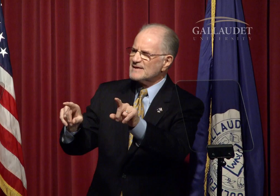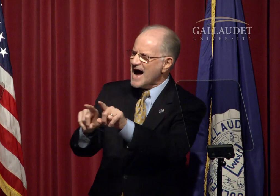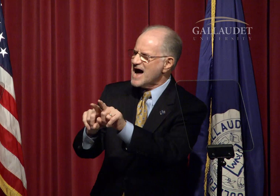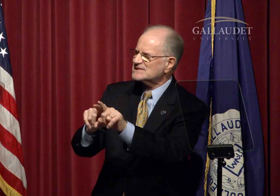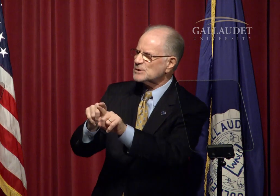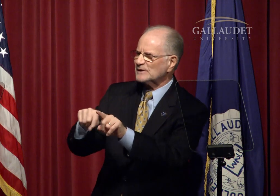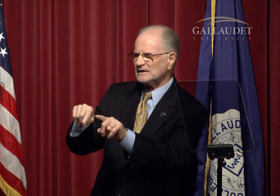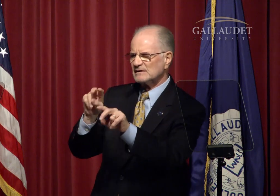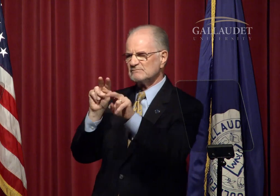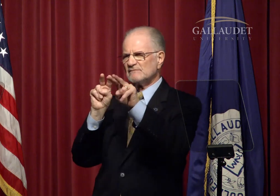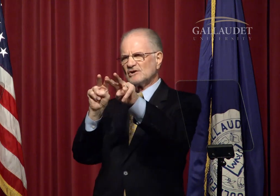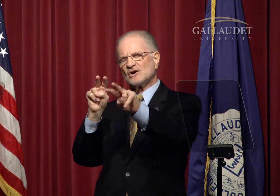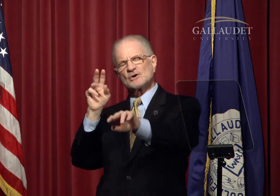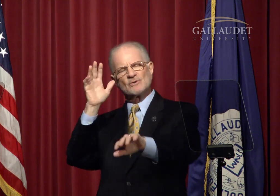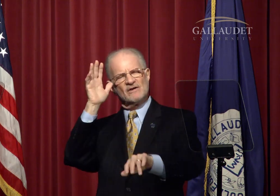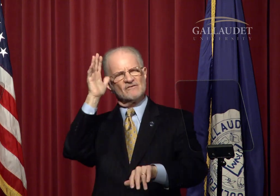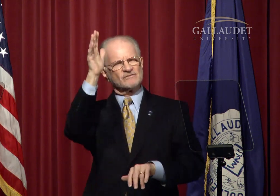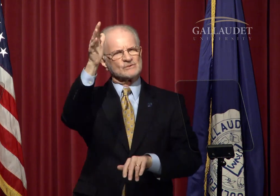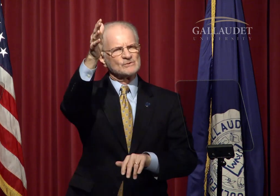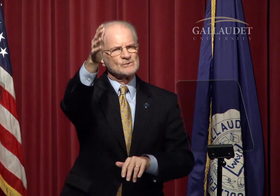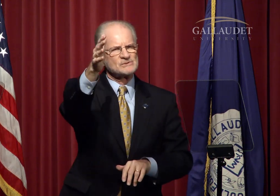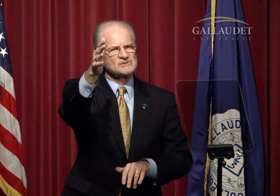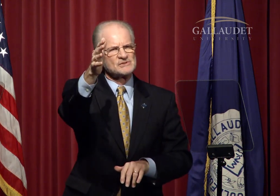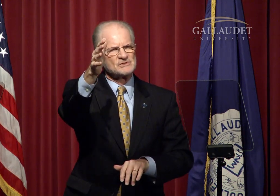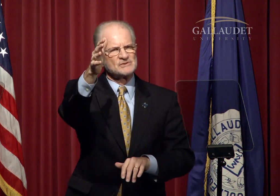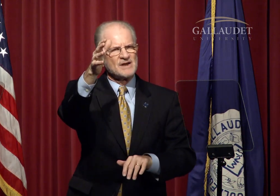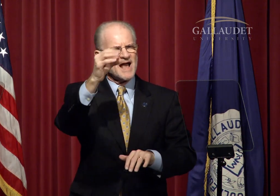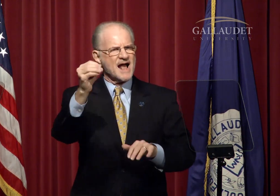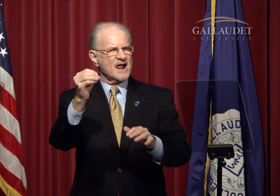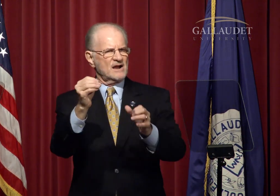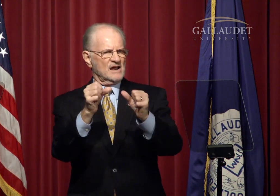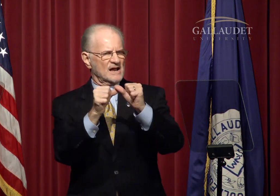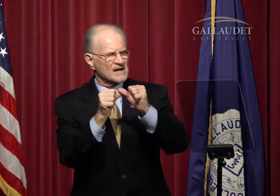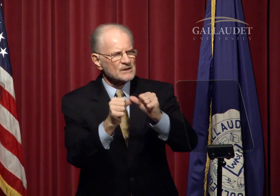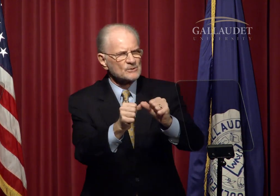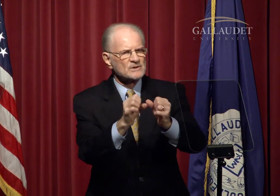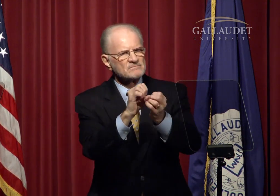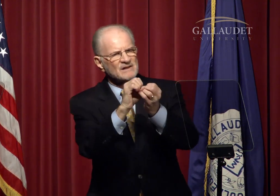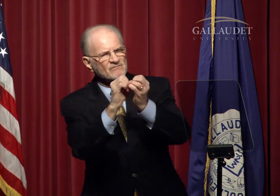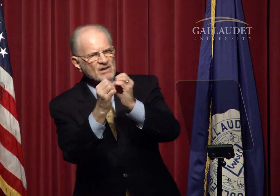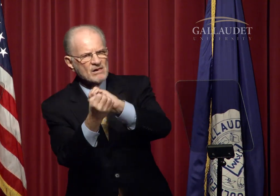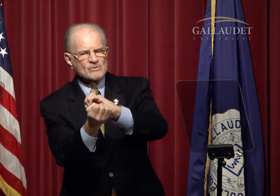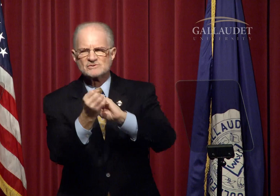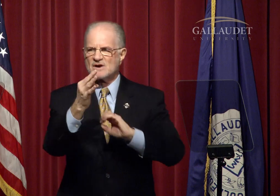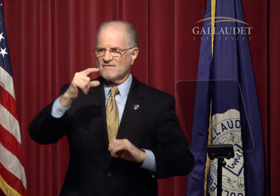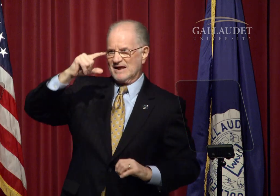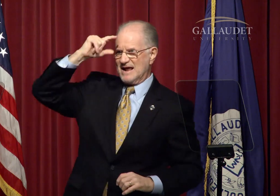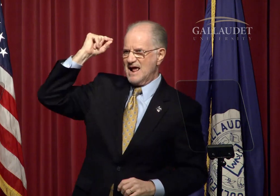As we look to the future and continued evolution